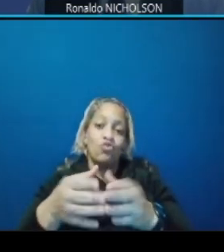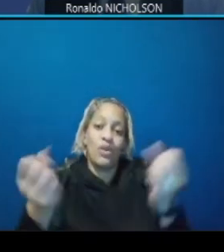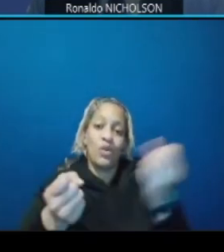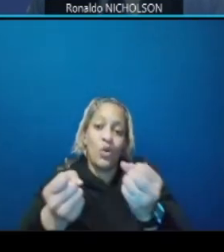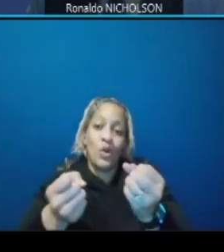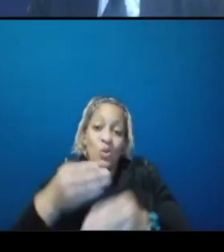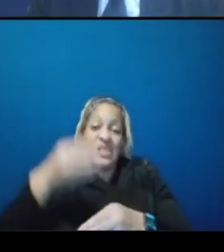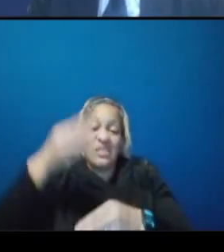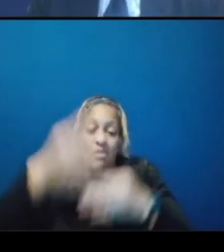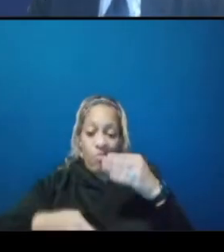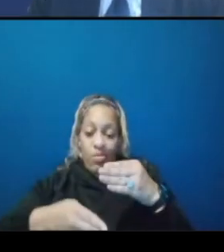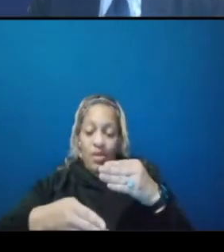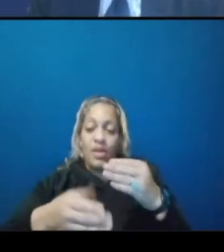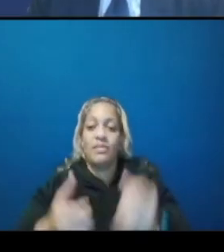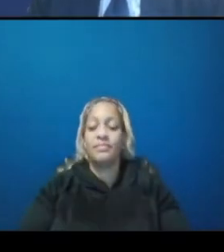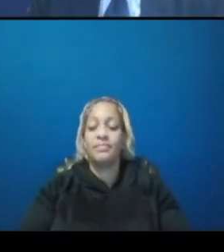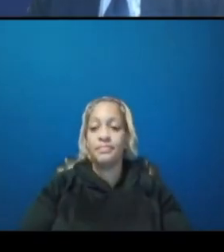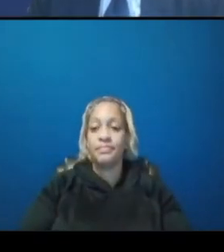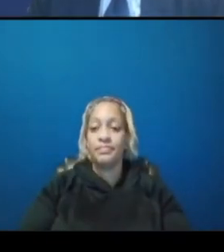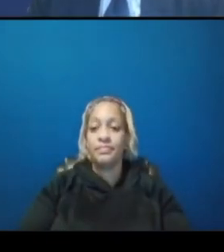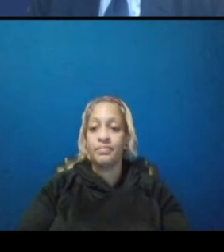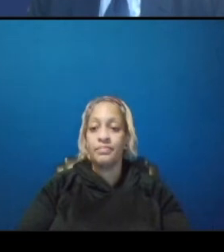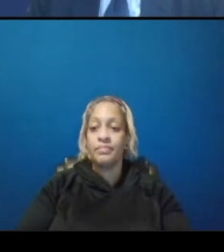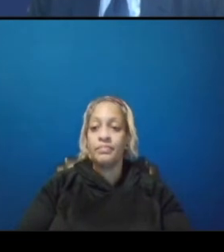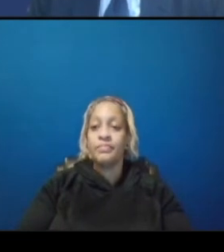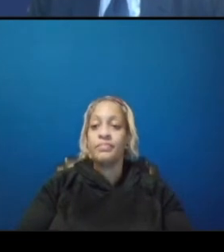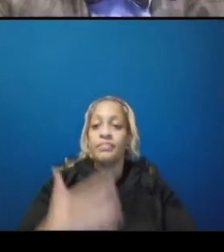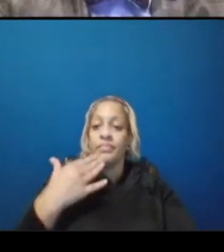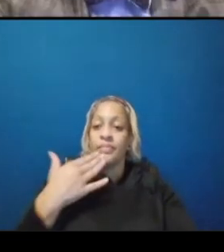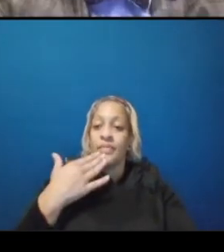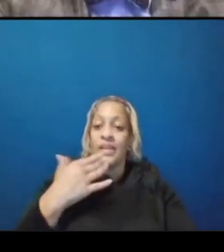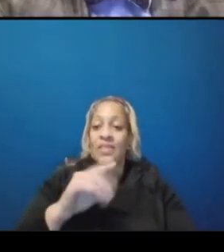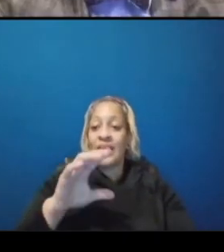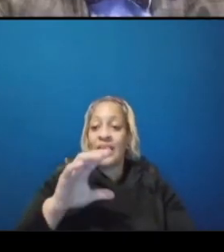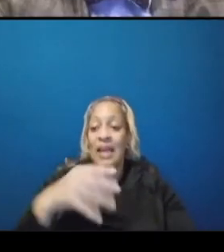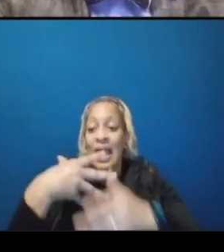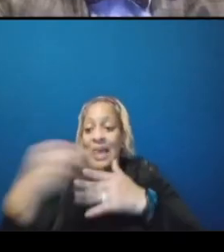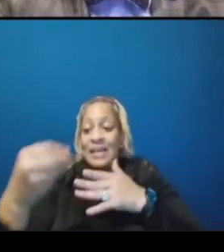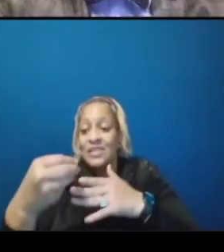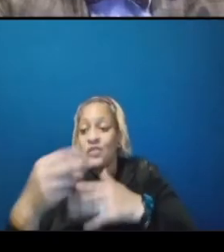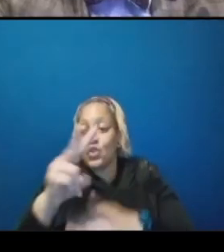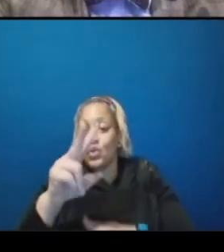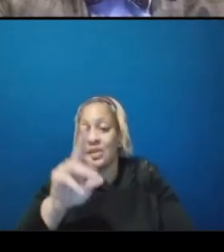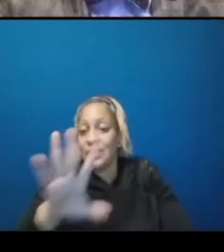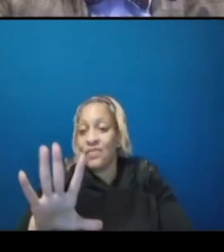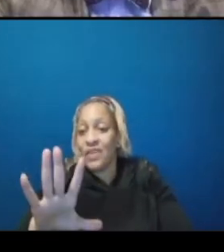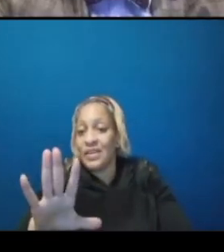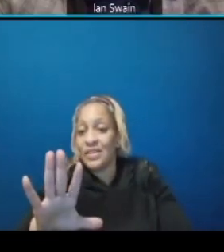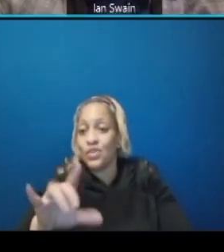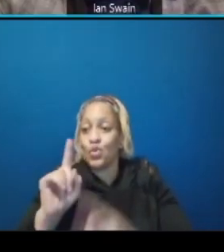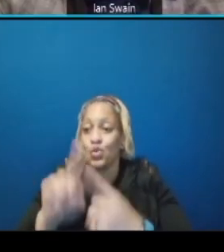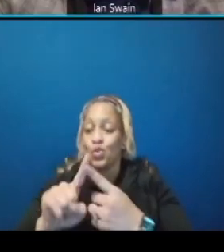thank you nick next question for the exit from 295 south to aidan place can this be